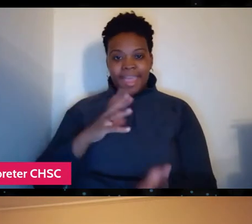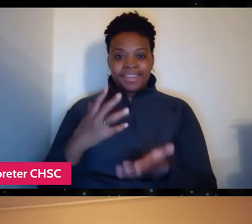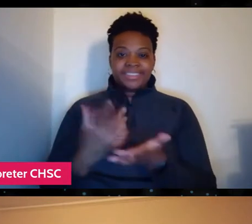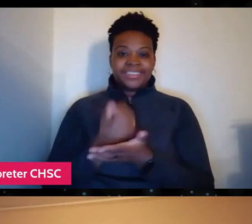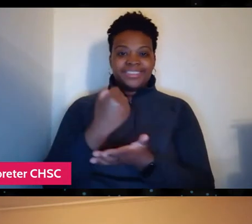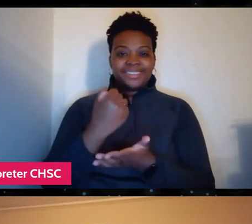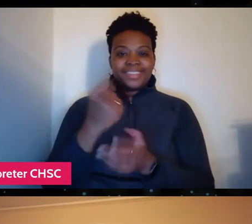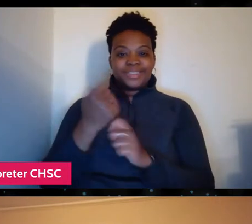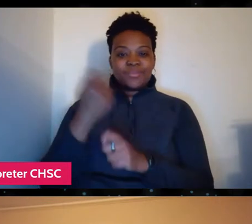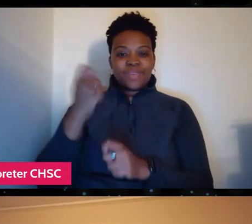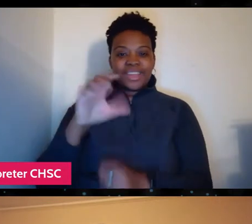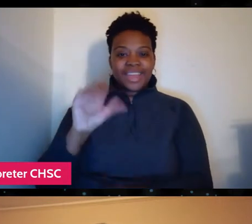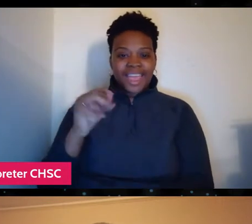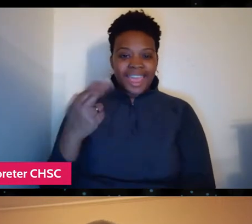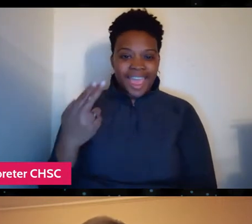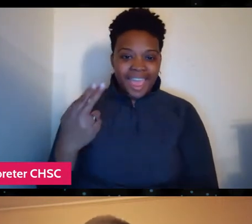"Medicine Man" needs you.